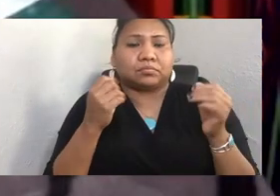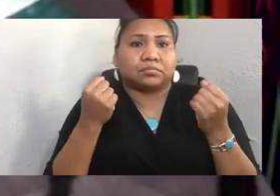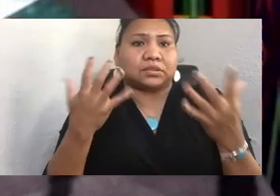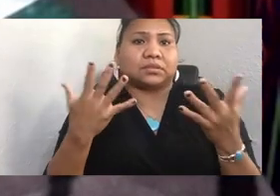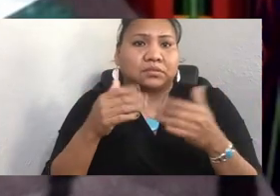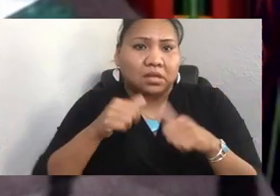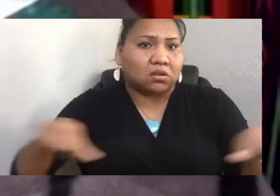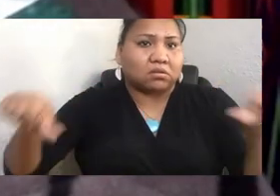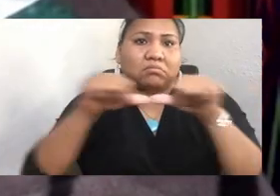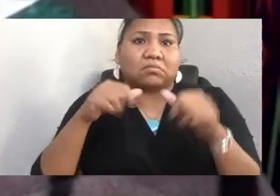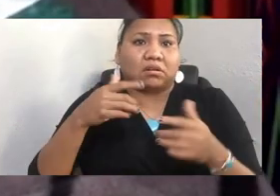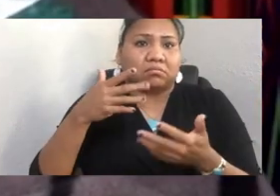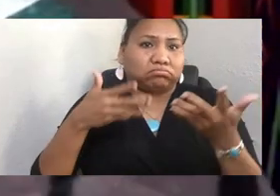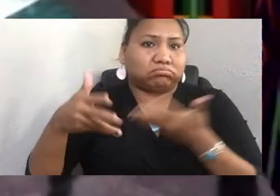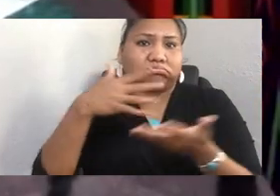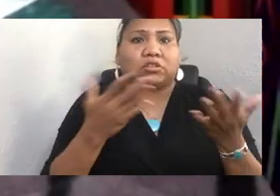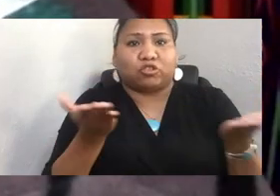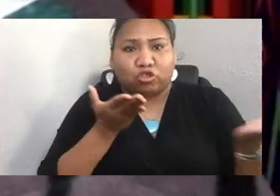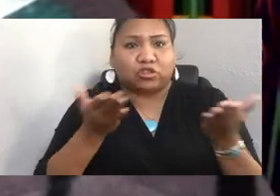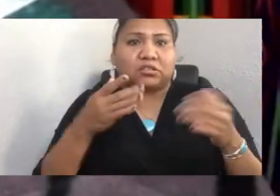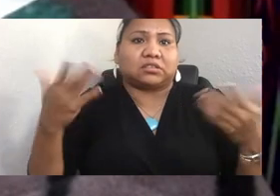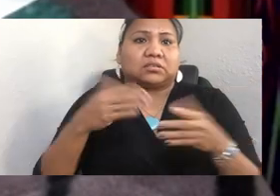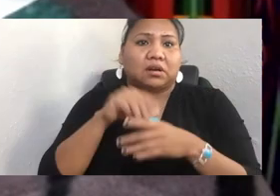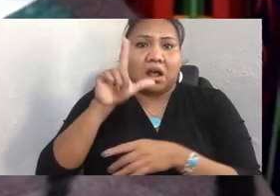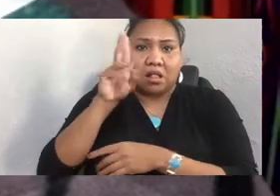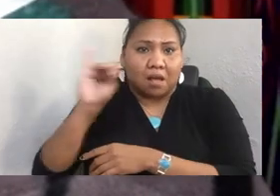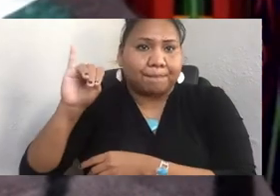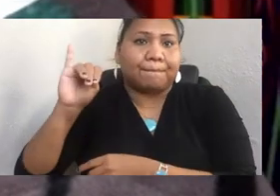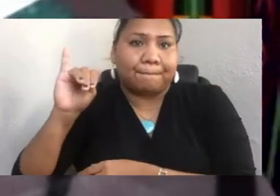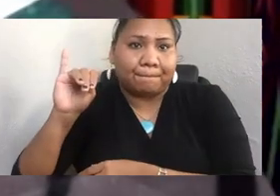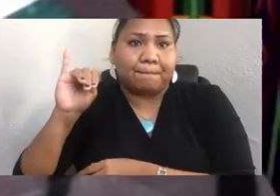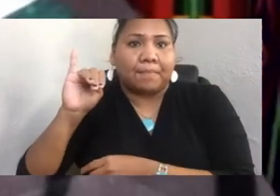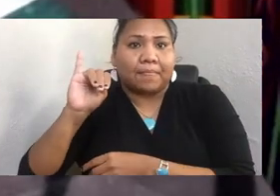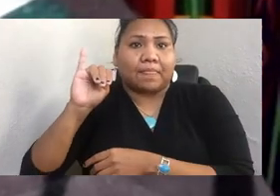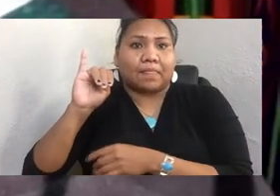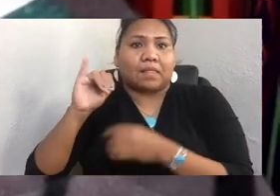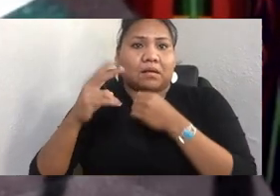supporting our Native people. And so at this time, I want to turn the floor--